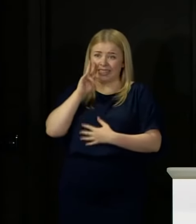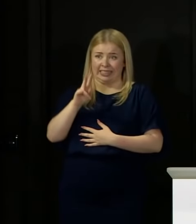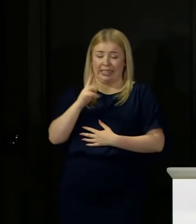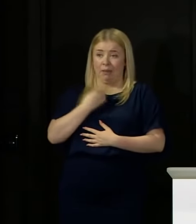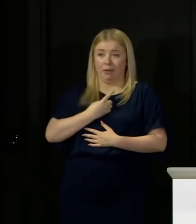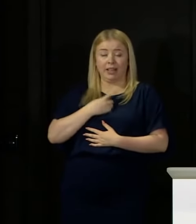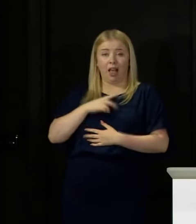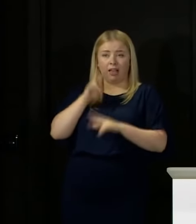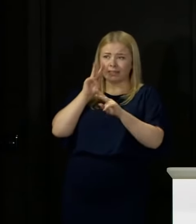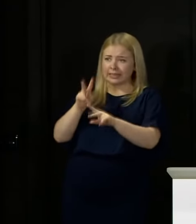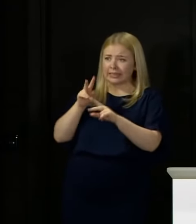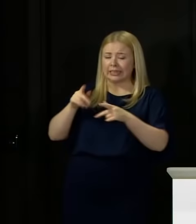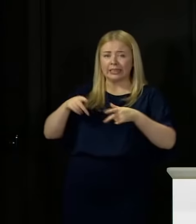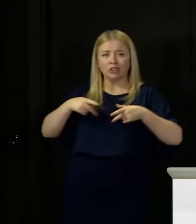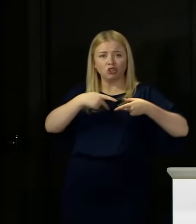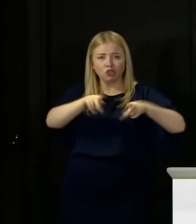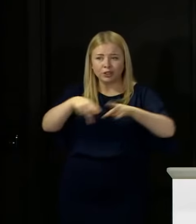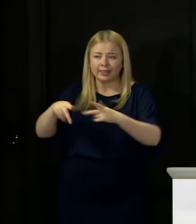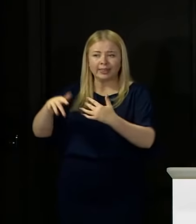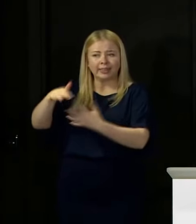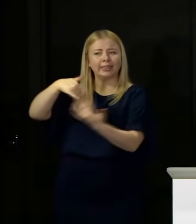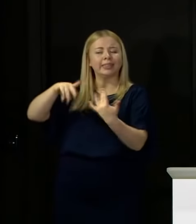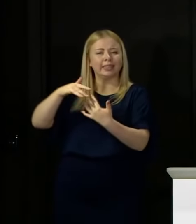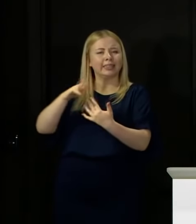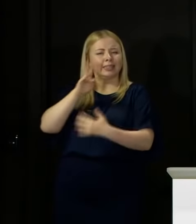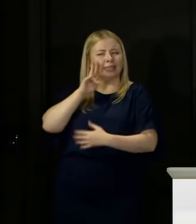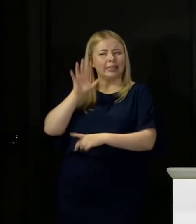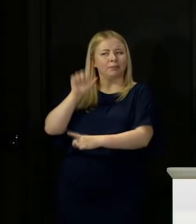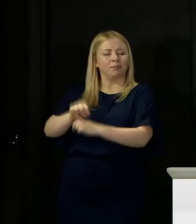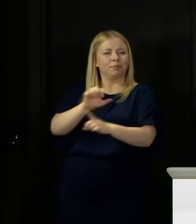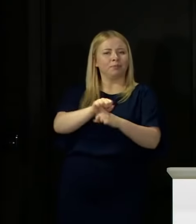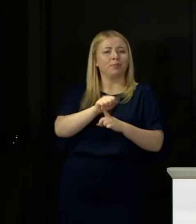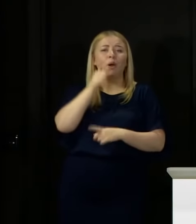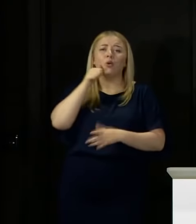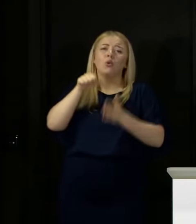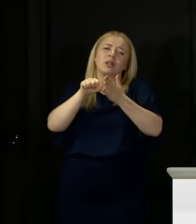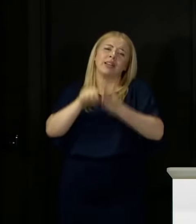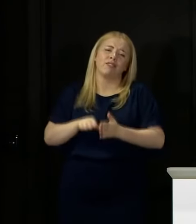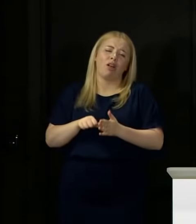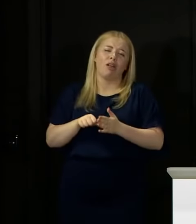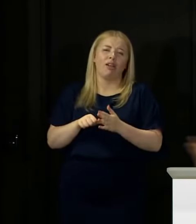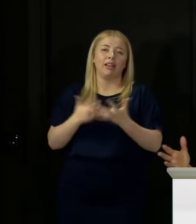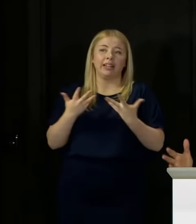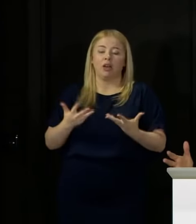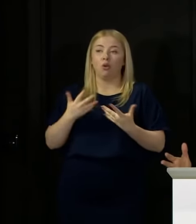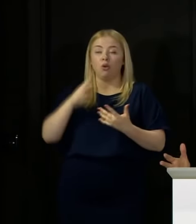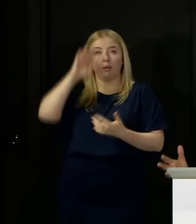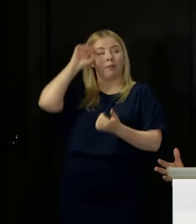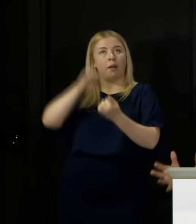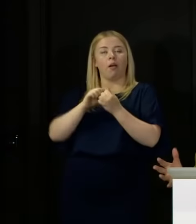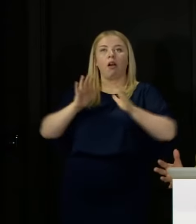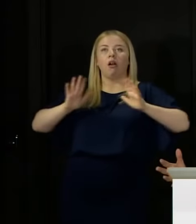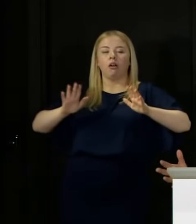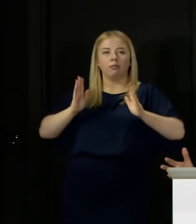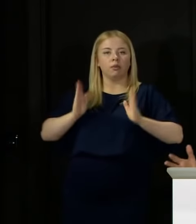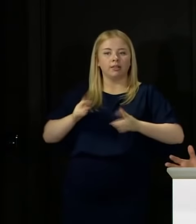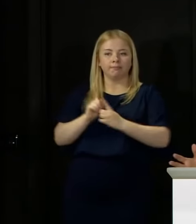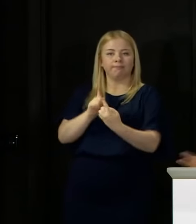the streets and I know how difficult it is in day-to-day life to remember to keep two metres' distance from people in other households.